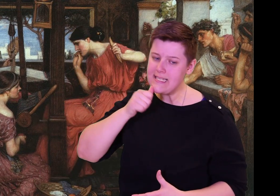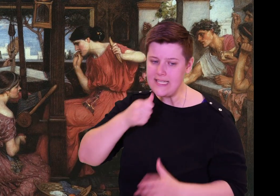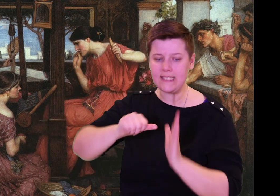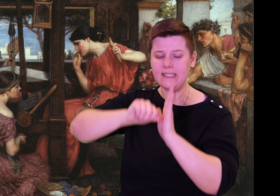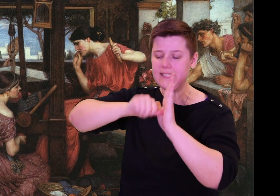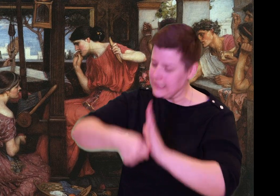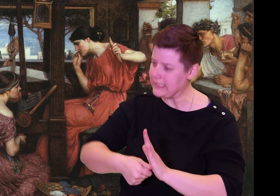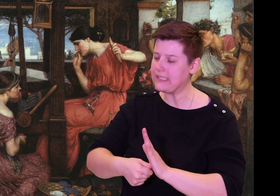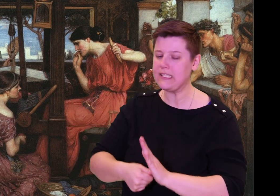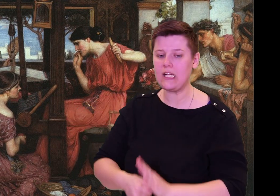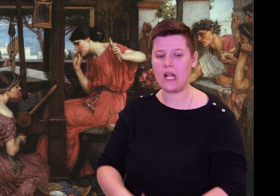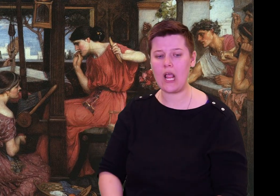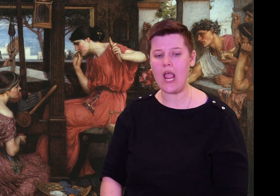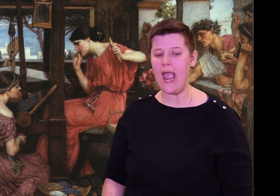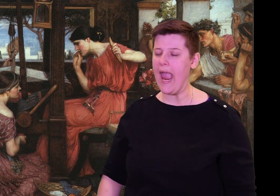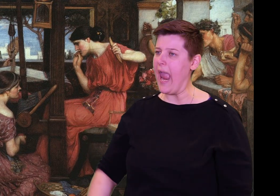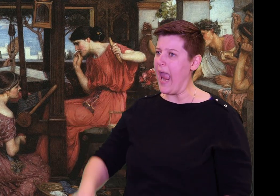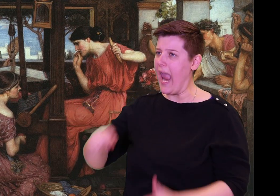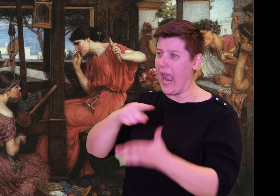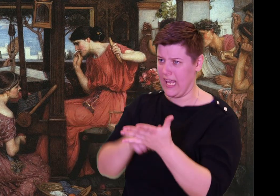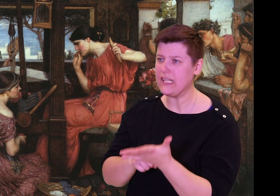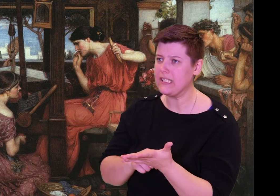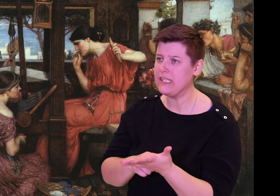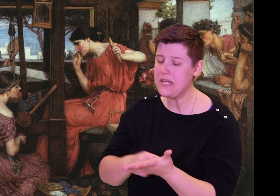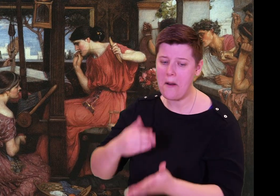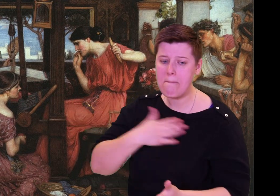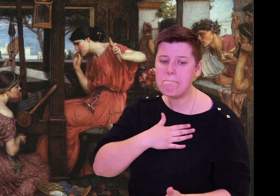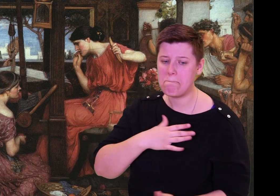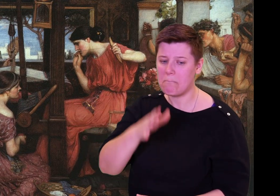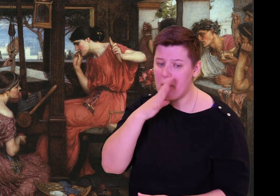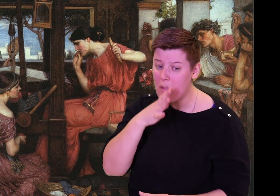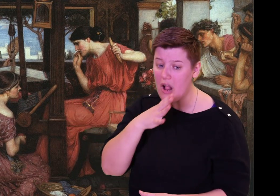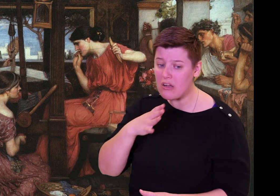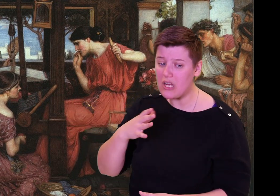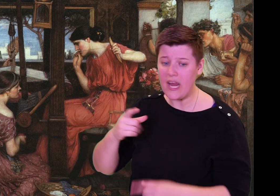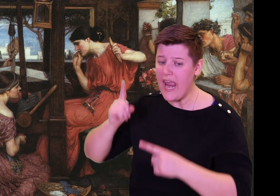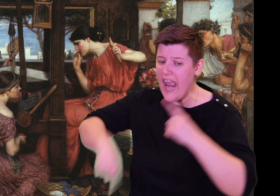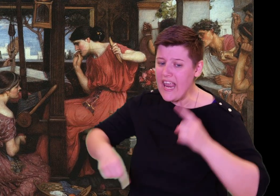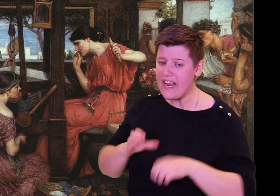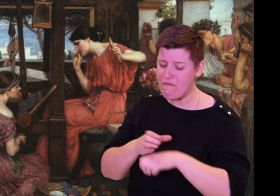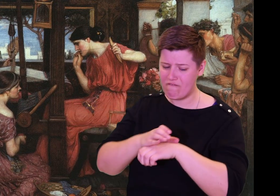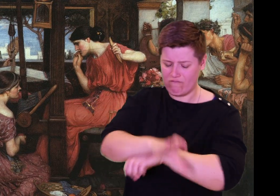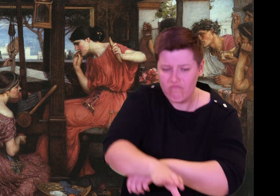If I insist my mother has to leave, Icarius will make me pay the price, and